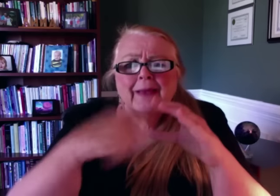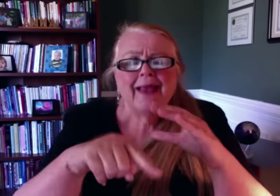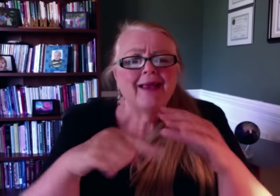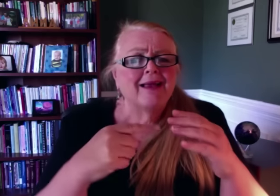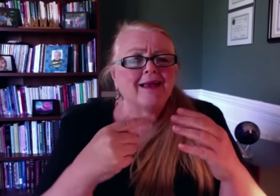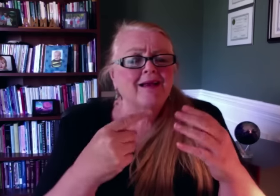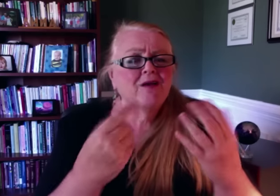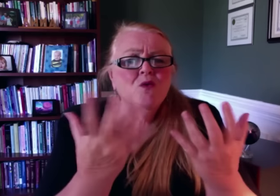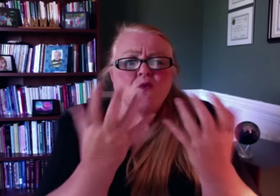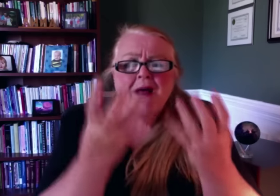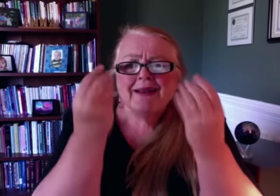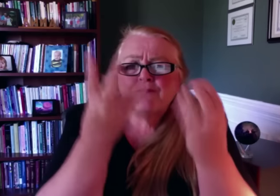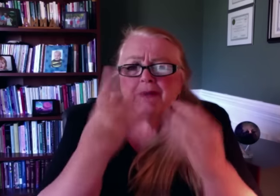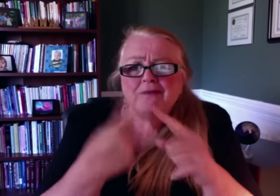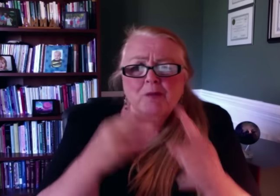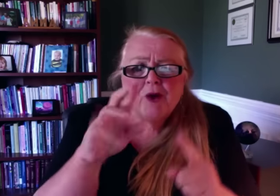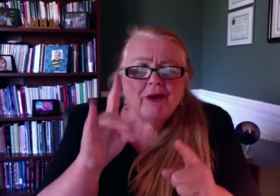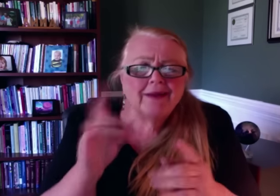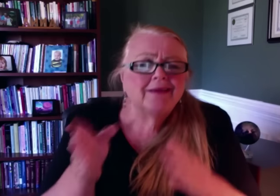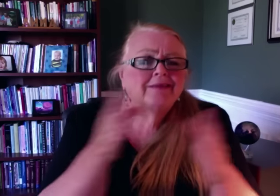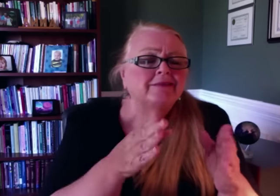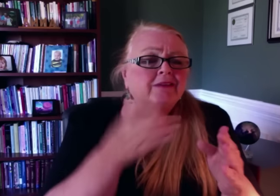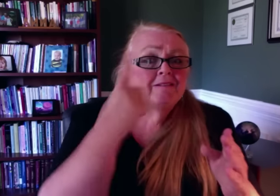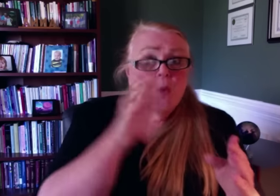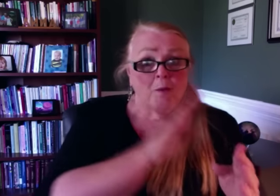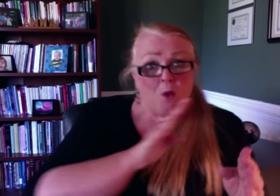emails, and requests for information were being appropriately covered.